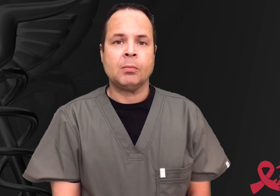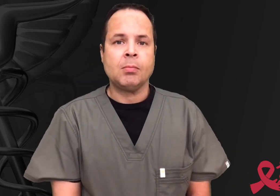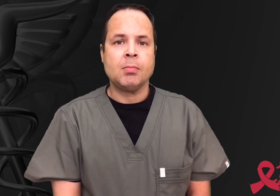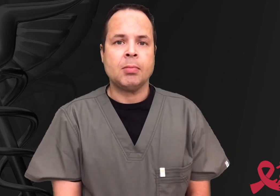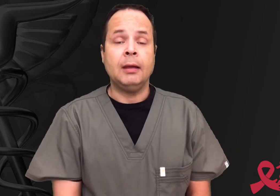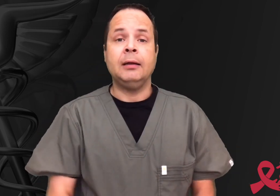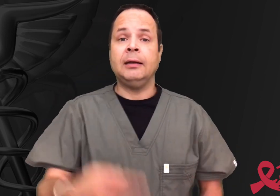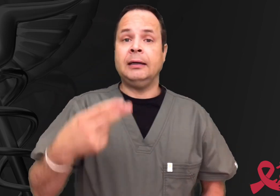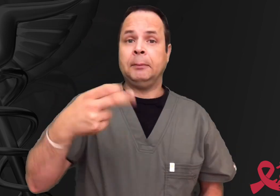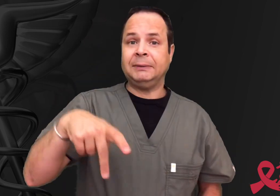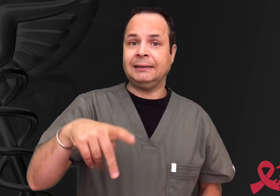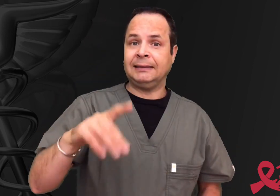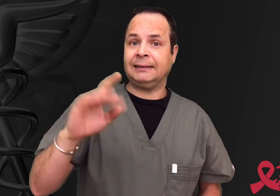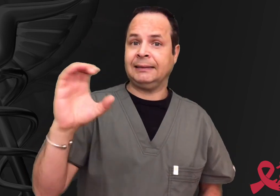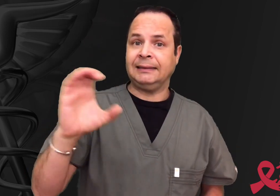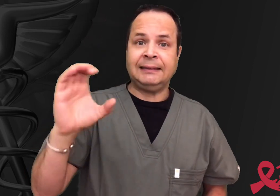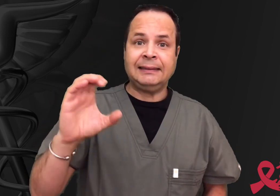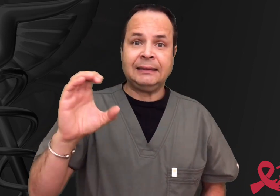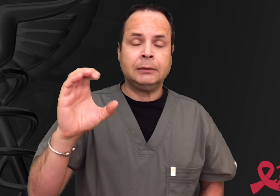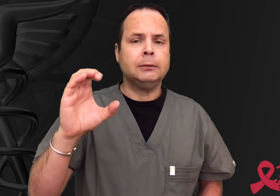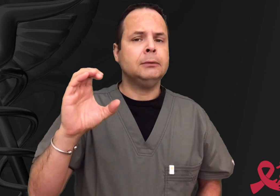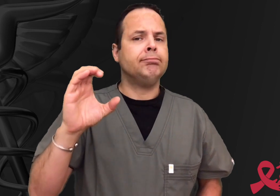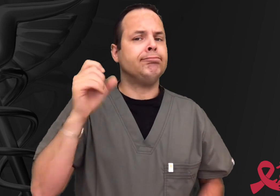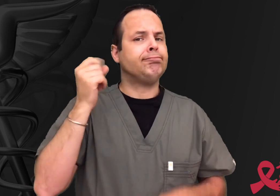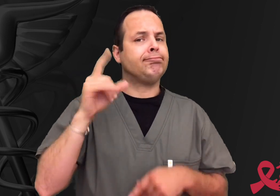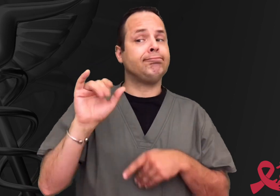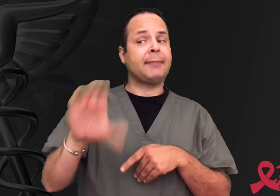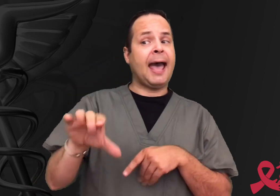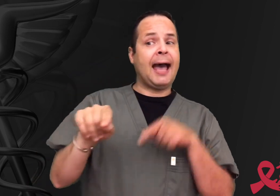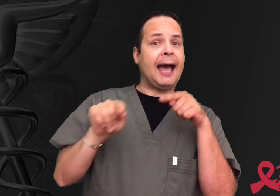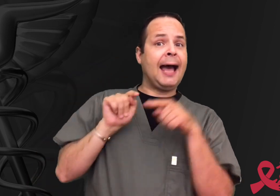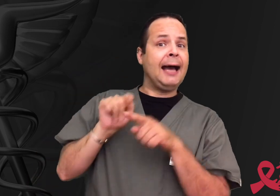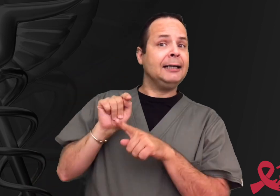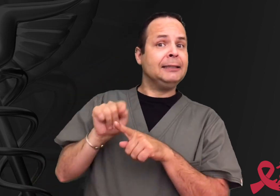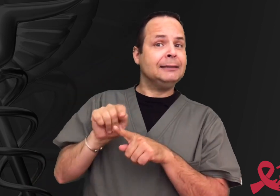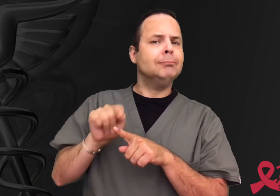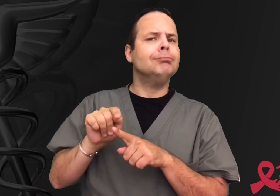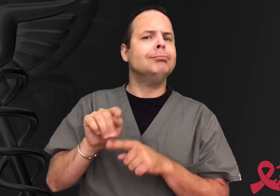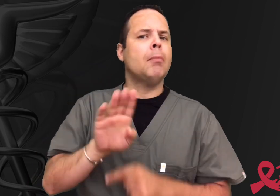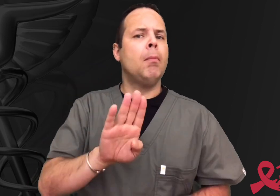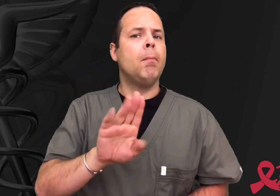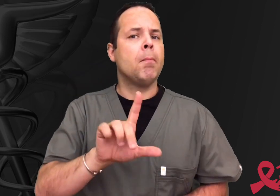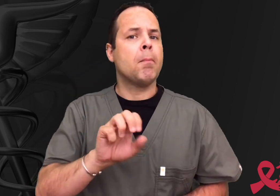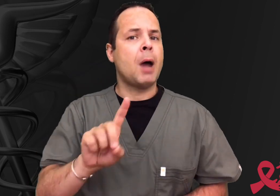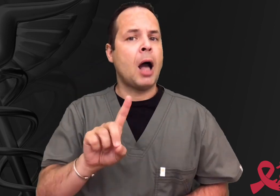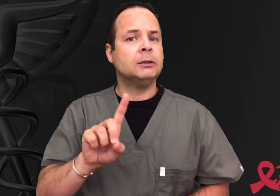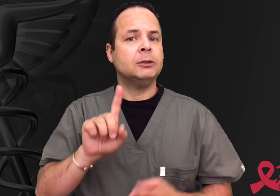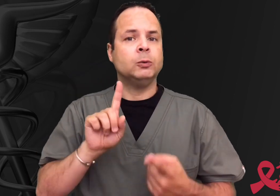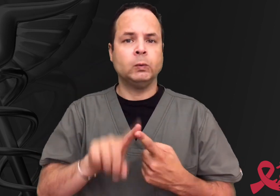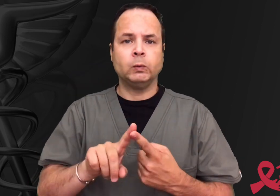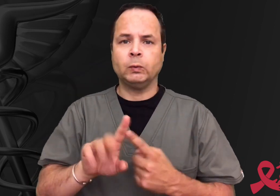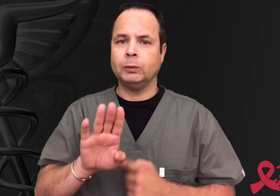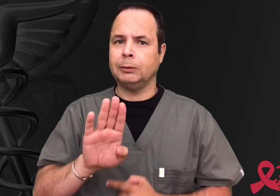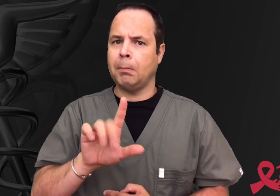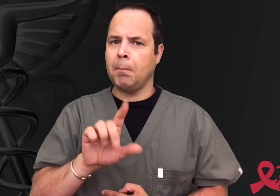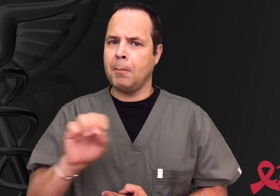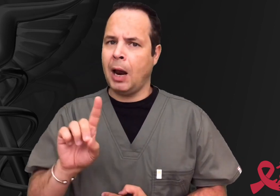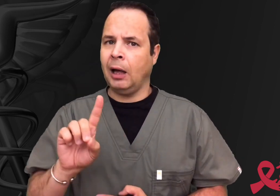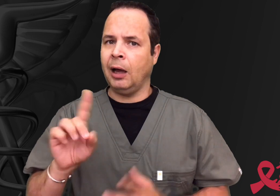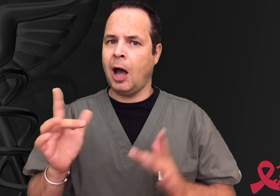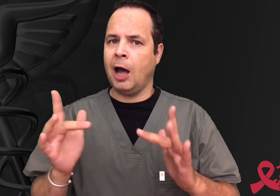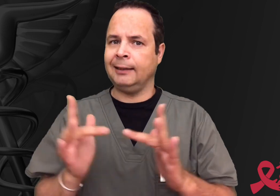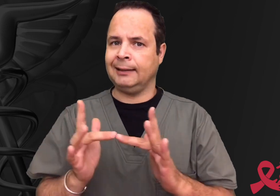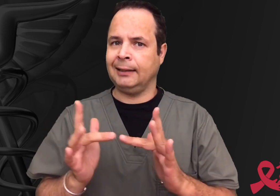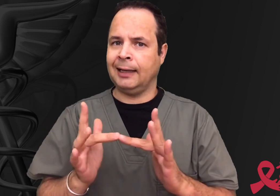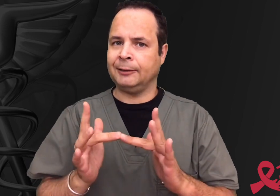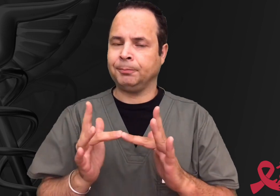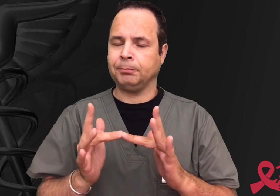Hepatitis C - this is blood to blood transmission.